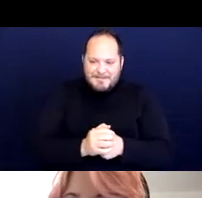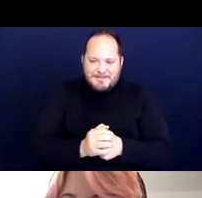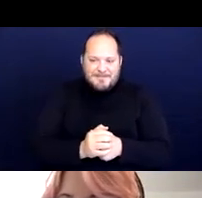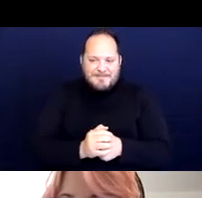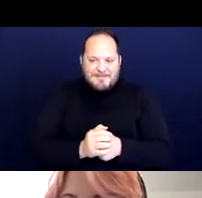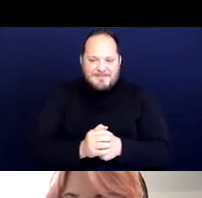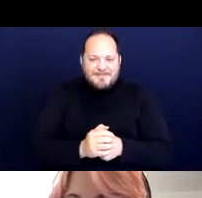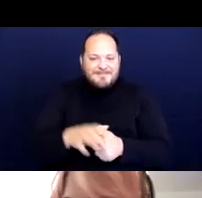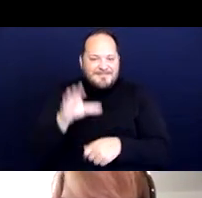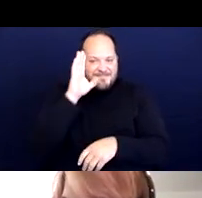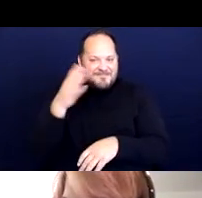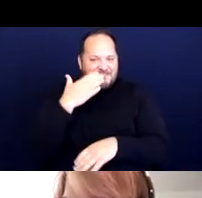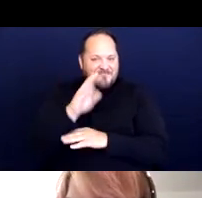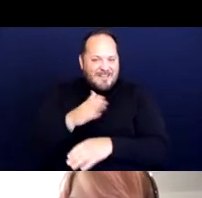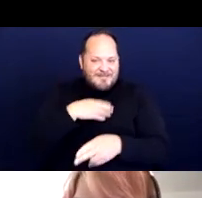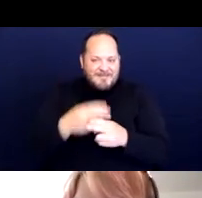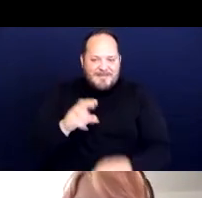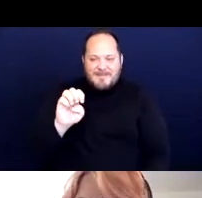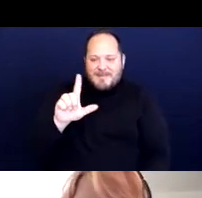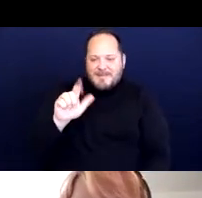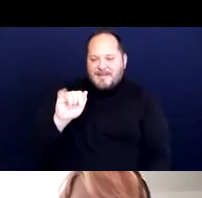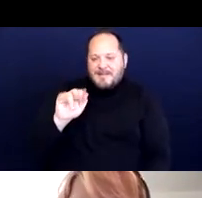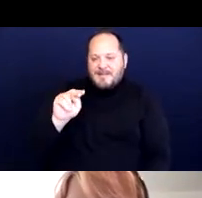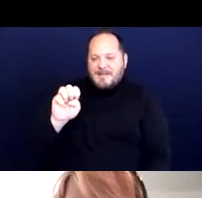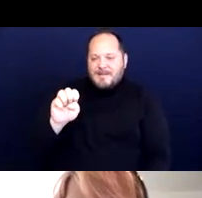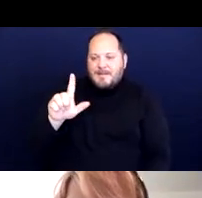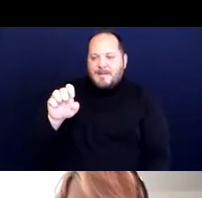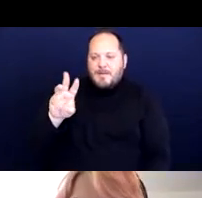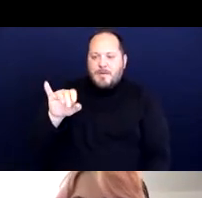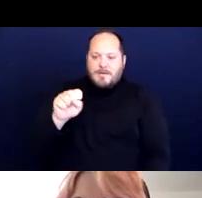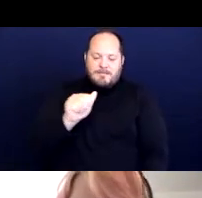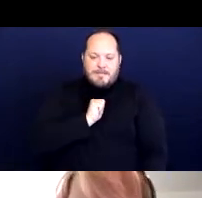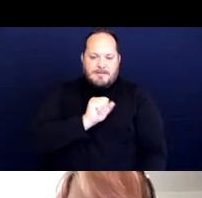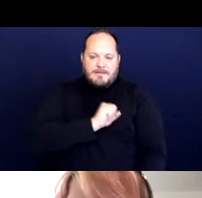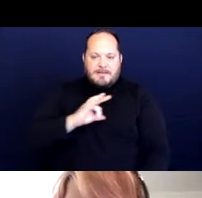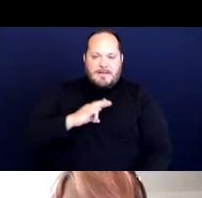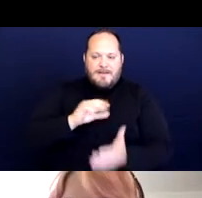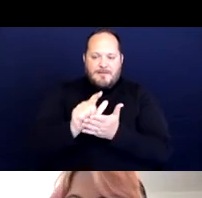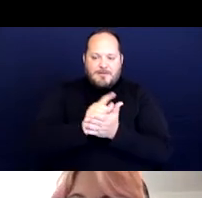Good afternoon. My name is Elaine Lewis and I'm a staff attorney at DREDF. Nice to meet you all.